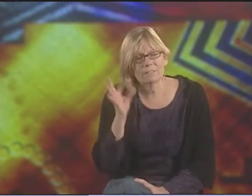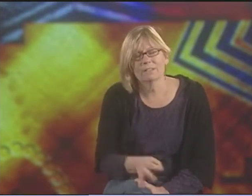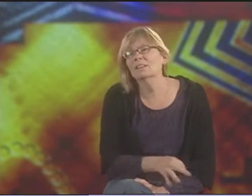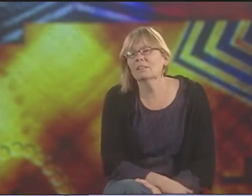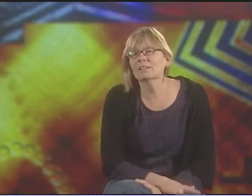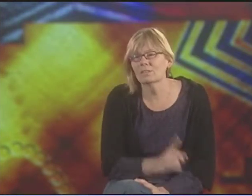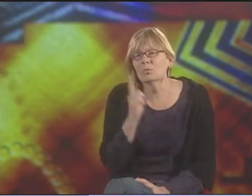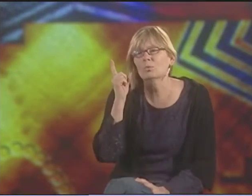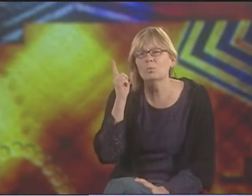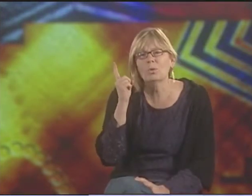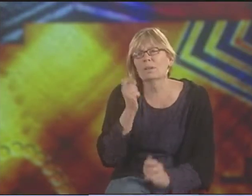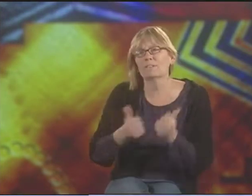YEAH, DEFINITELY.